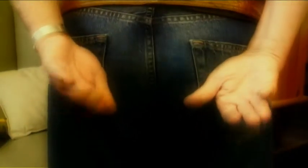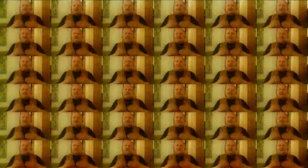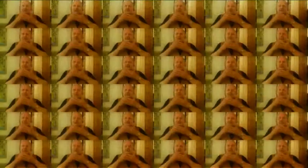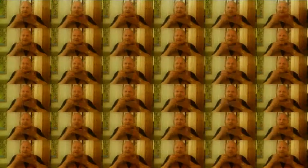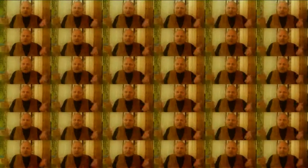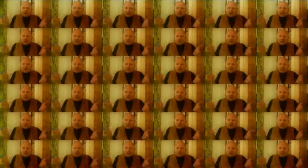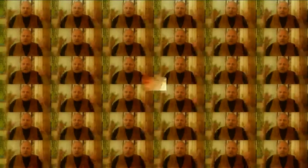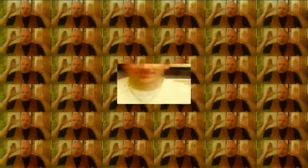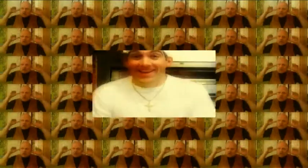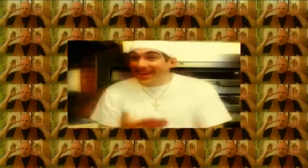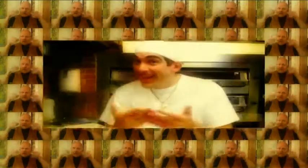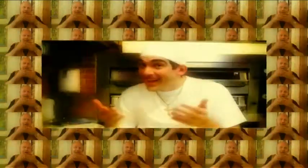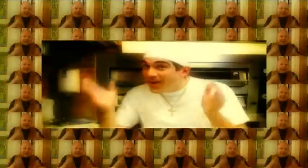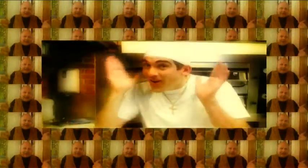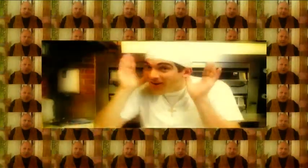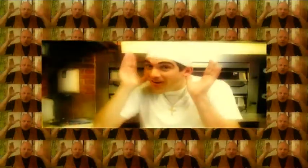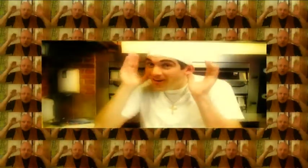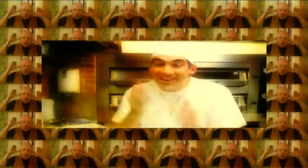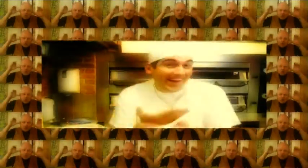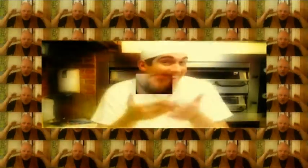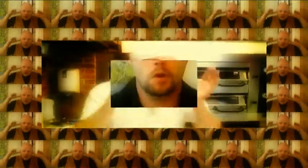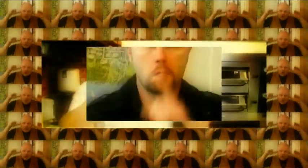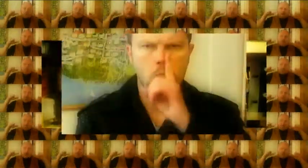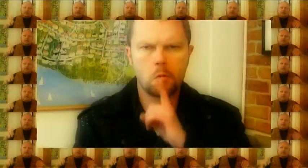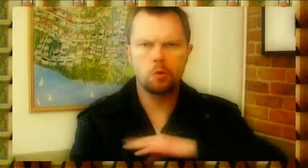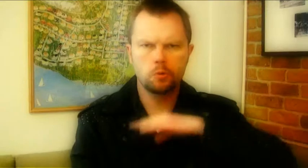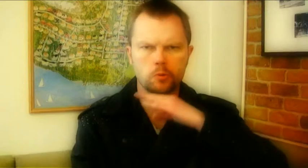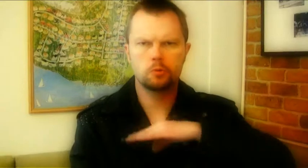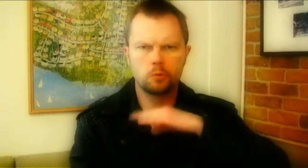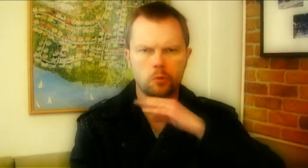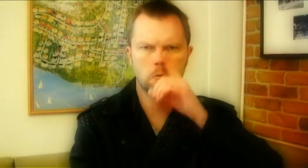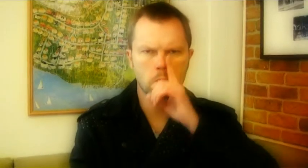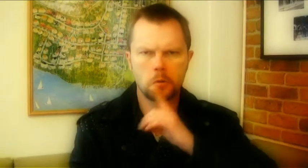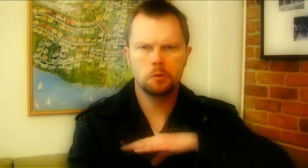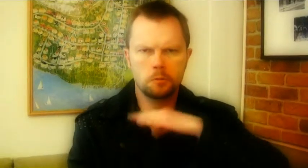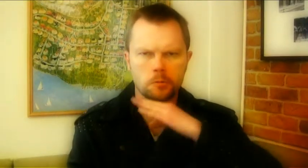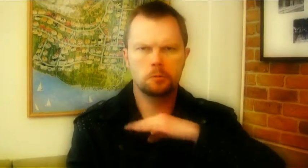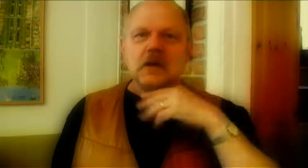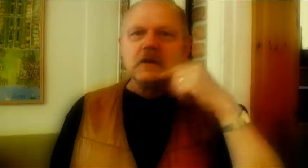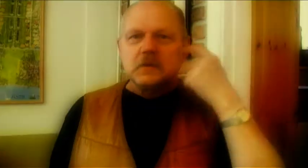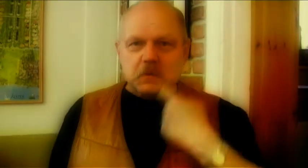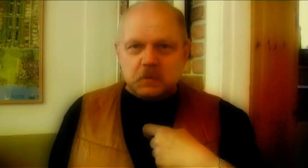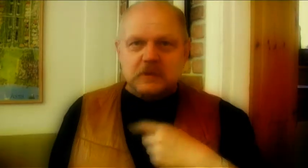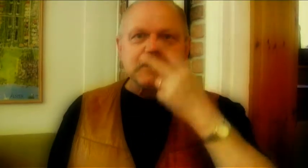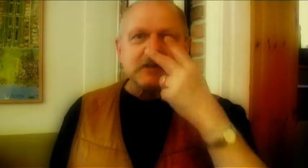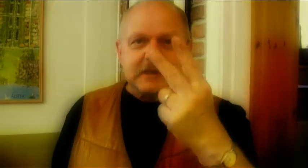No ears, no ears have they. Small frogs, small frogs are funny to see.